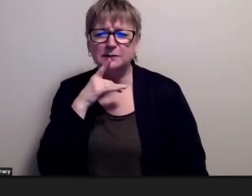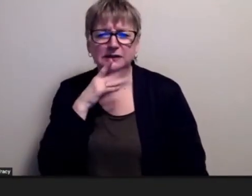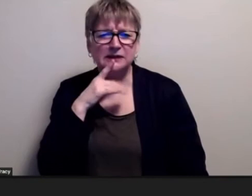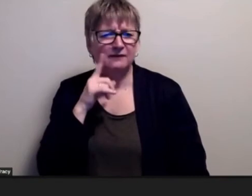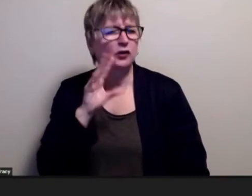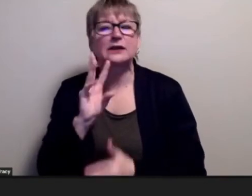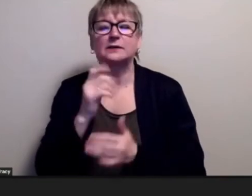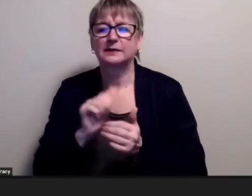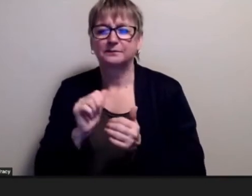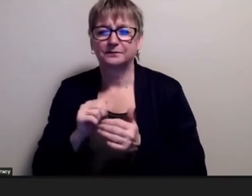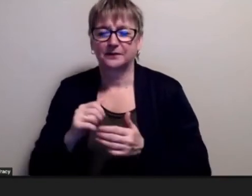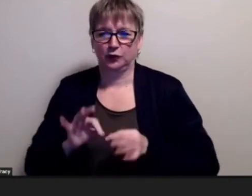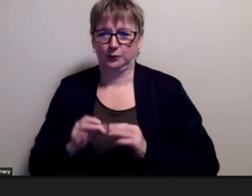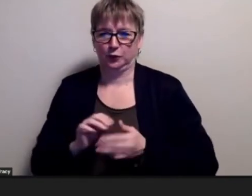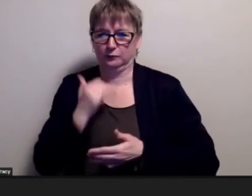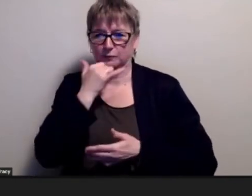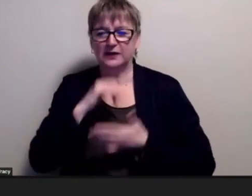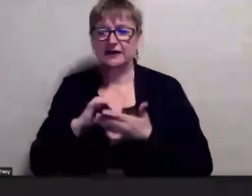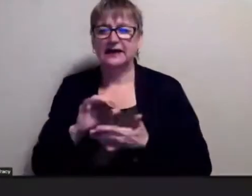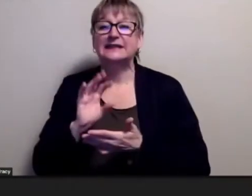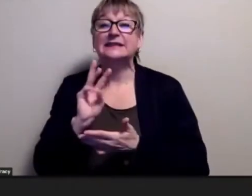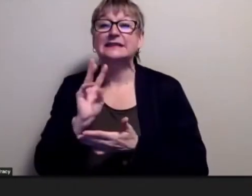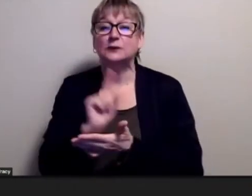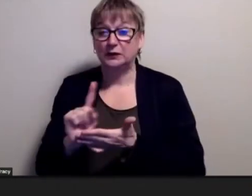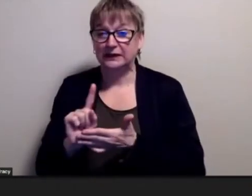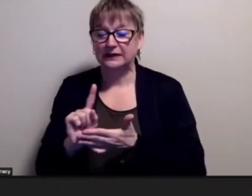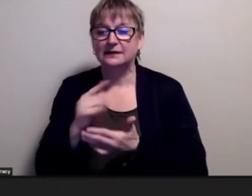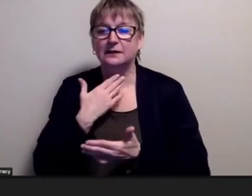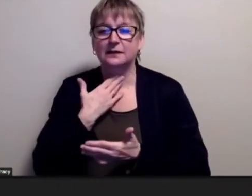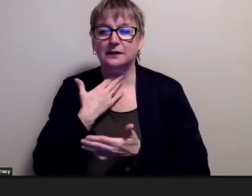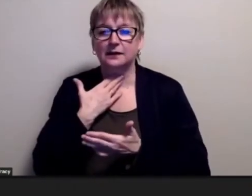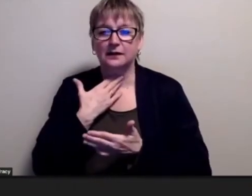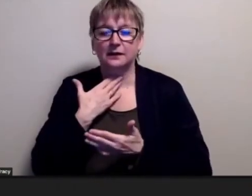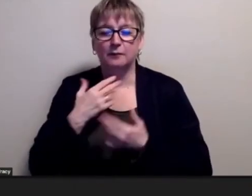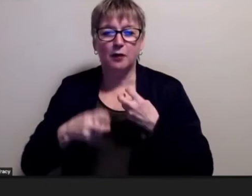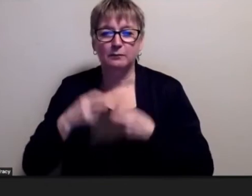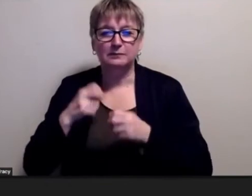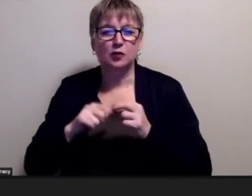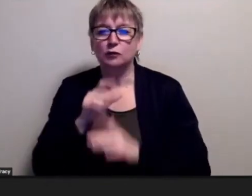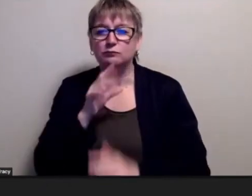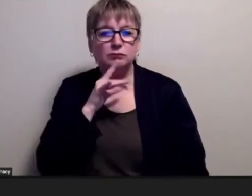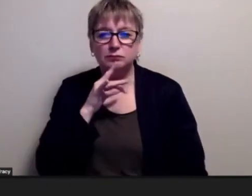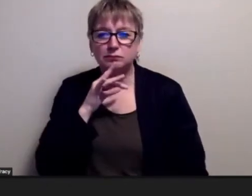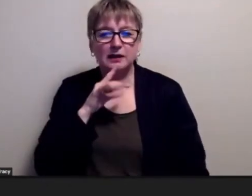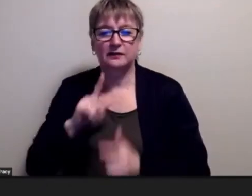no no writing and so here i was signing shakespeare to you well i thought oh gosh